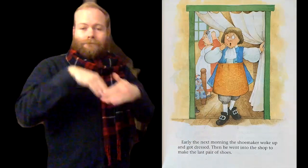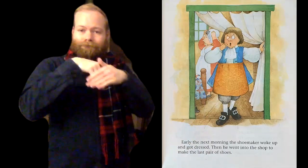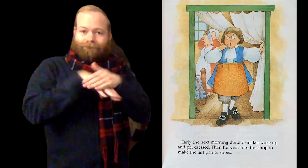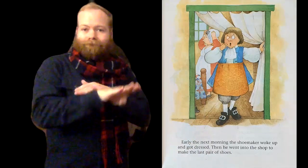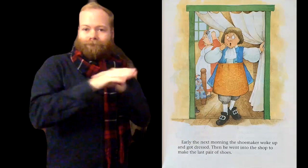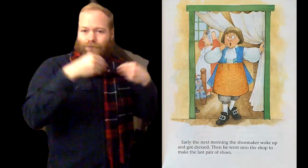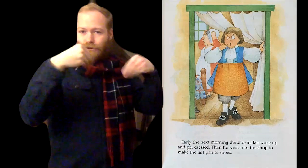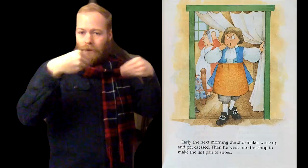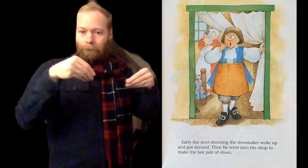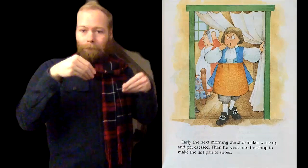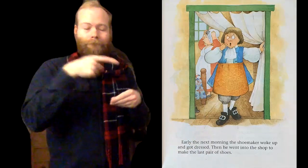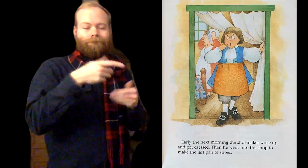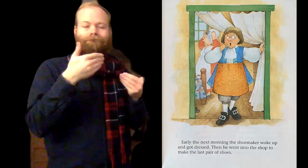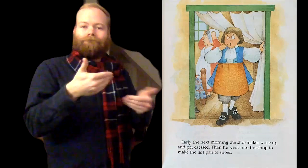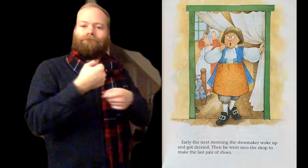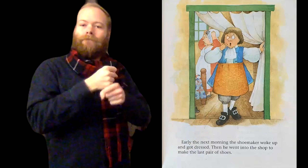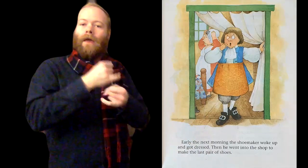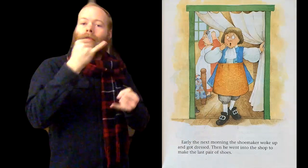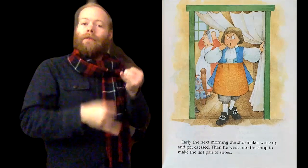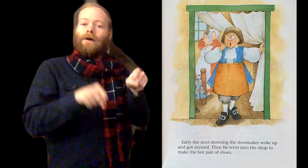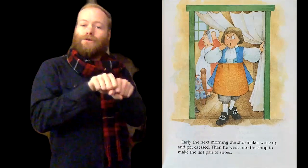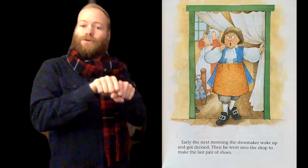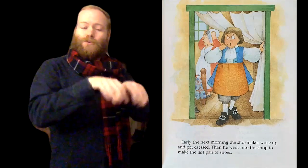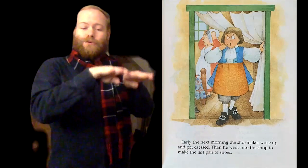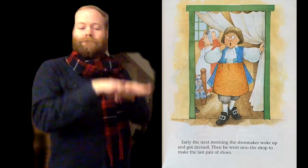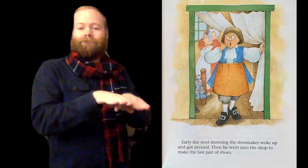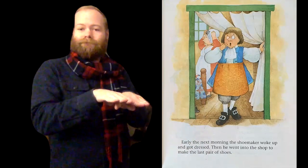Then he went into the shop to make the last pair of shoes.